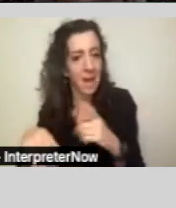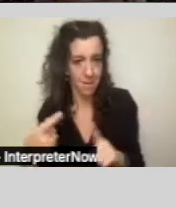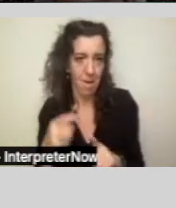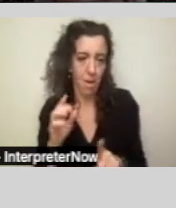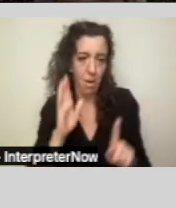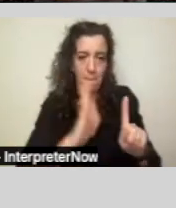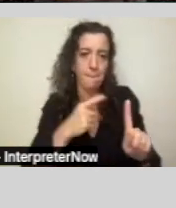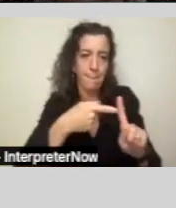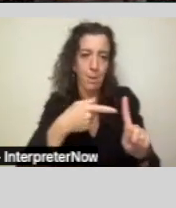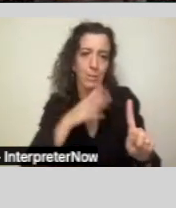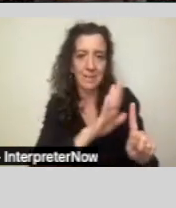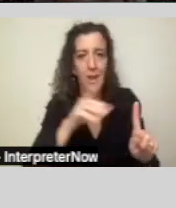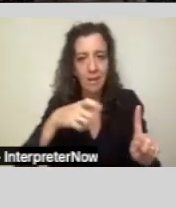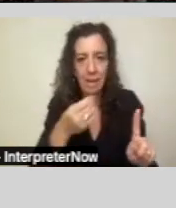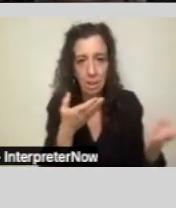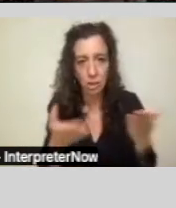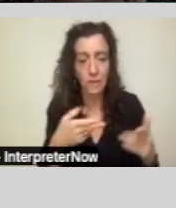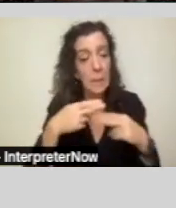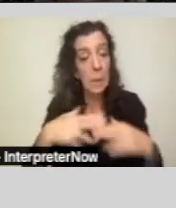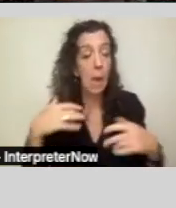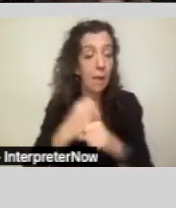It's called an individualized program plan.